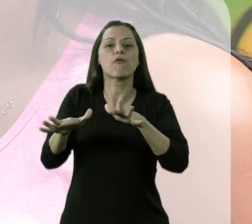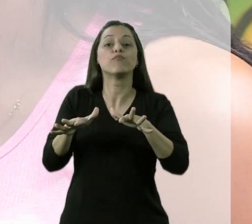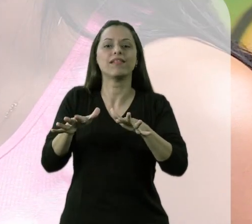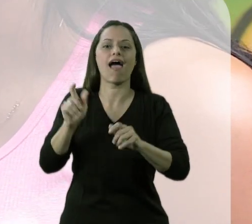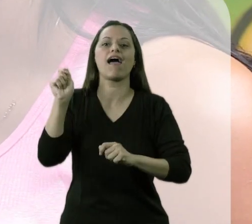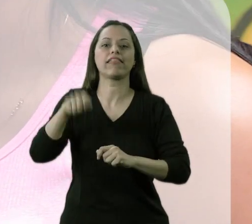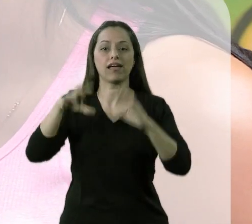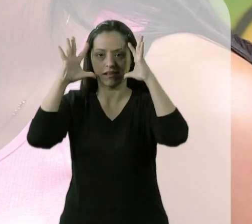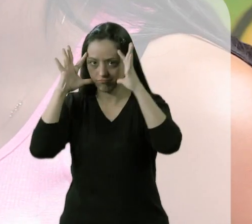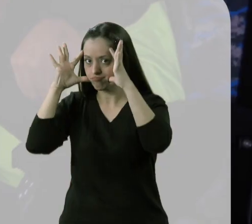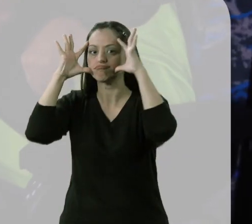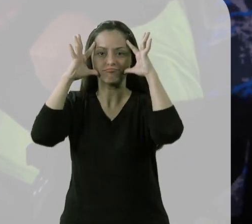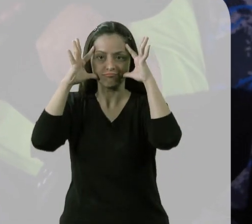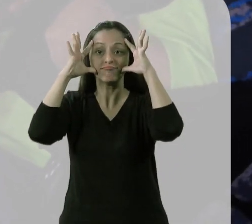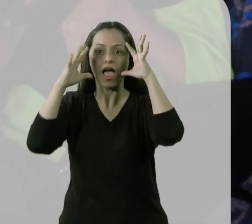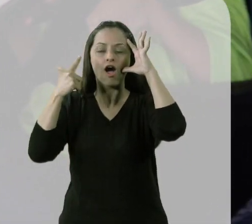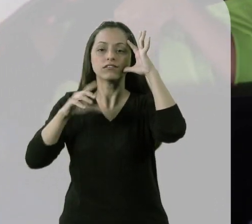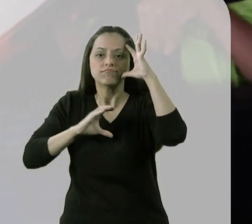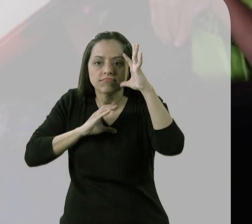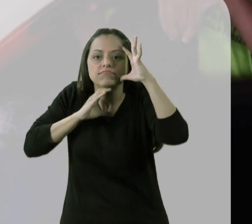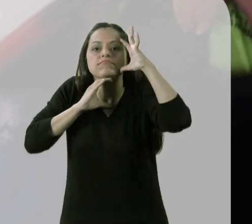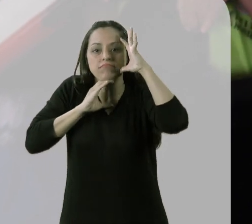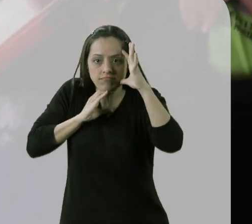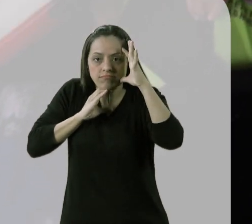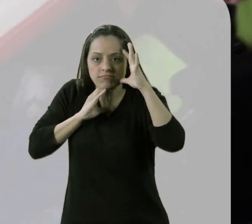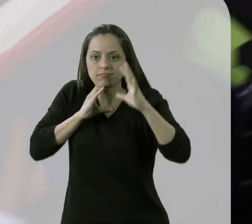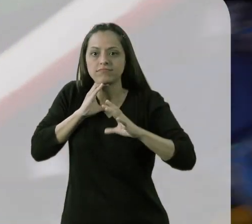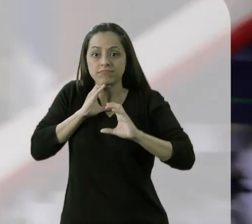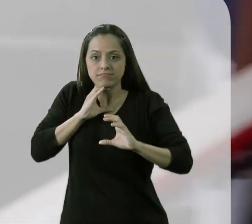The movement he has dominion is the movement with his head. Then he will make the grip with his neck.